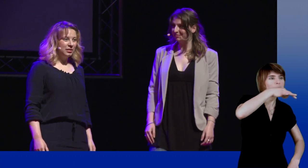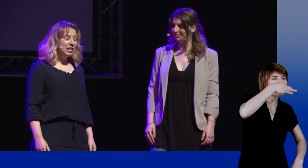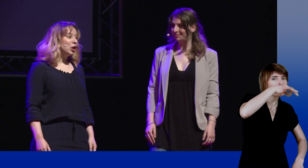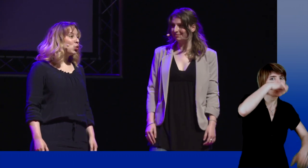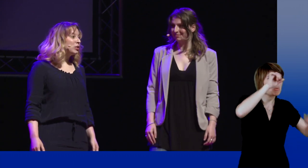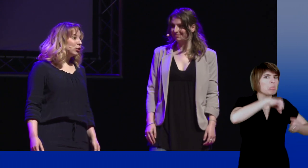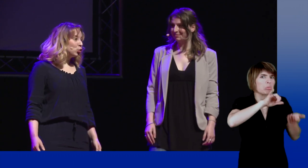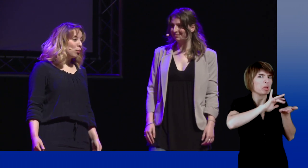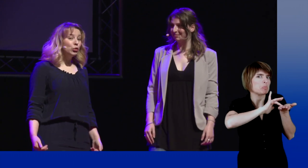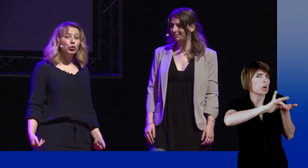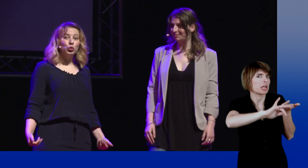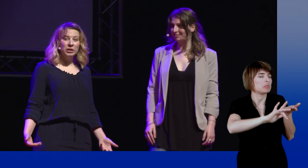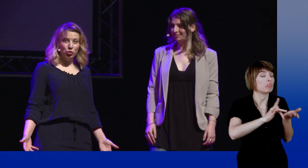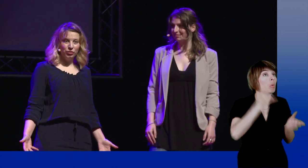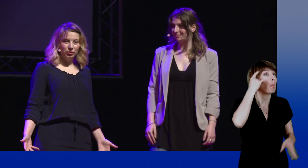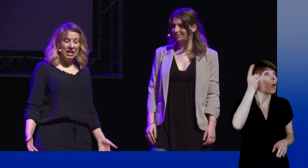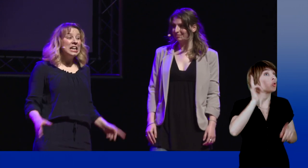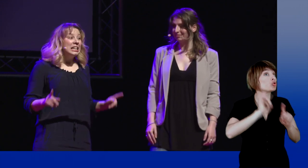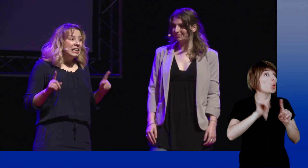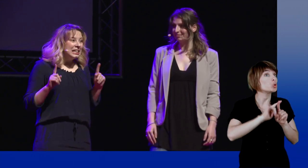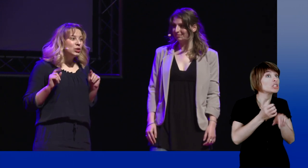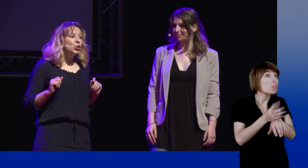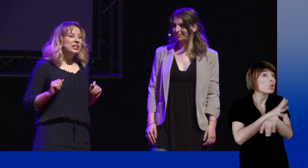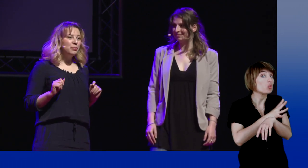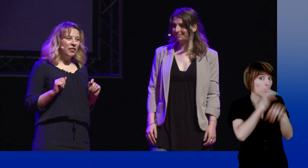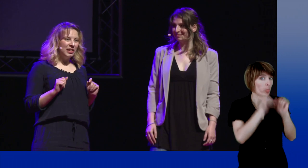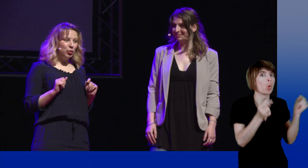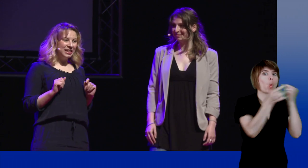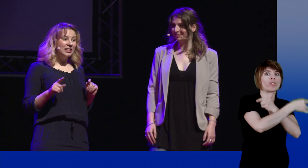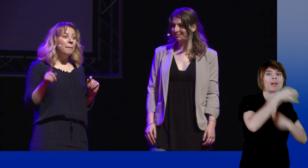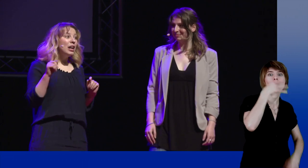Tell the opposite of what they think or feel. Deafs can be hypocrite as well,